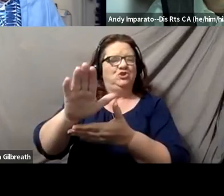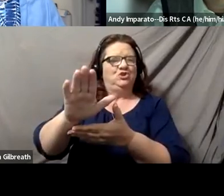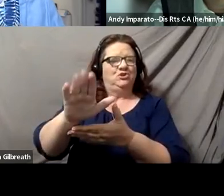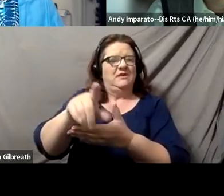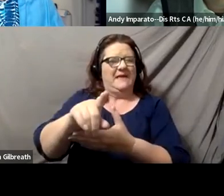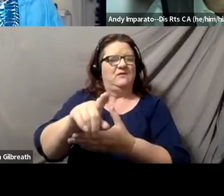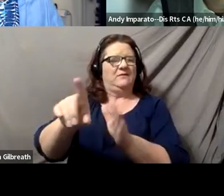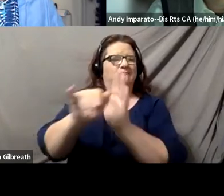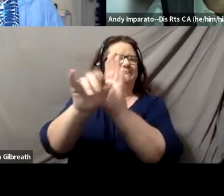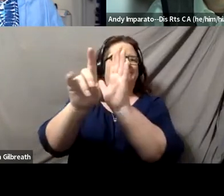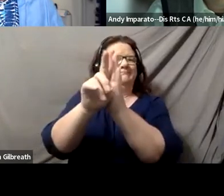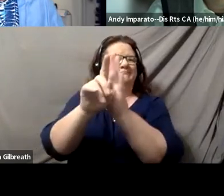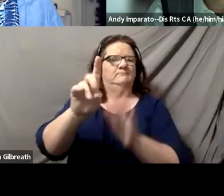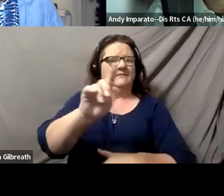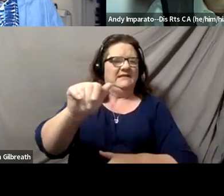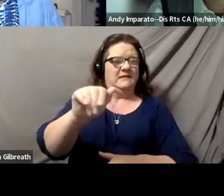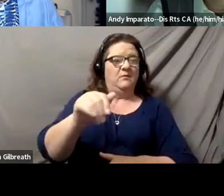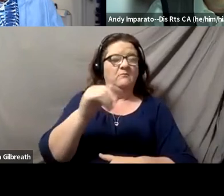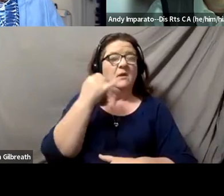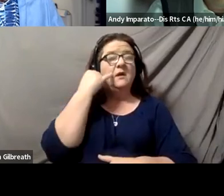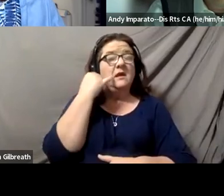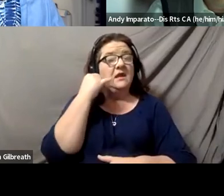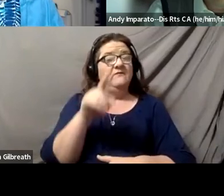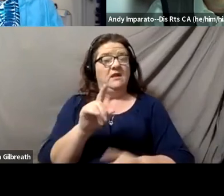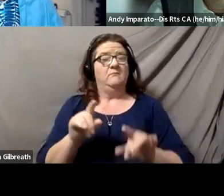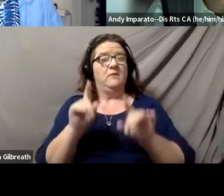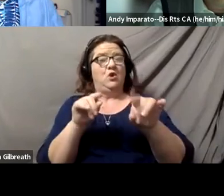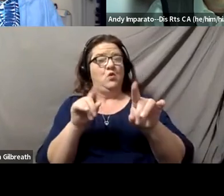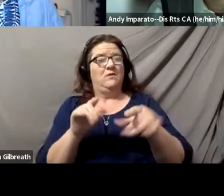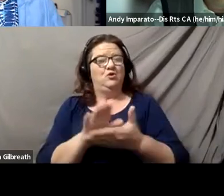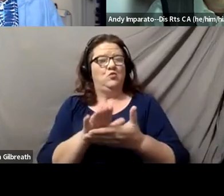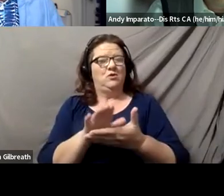and if Andy had been going to a school where whatever,